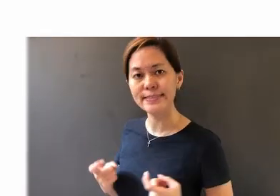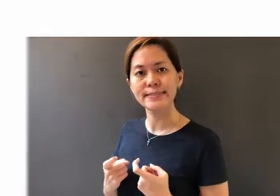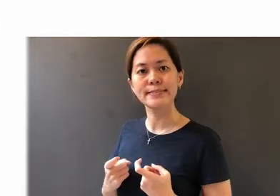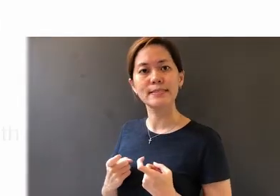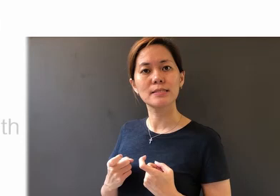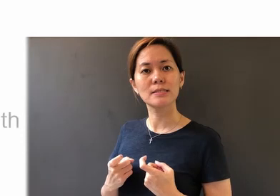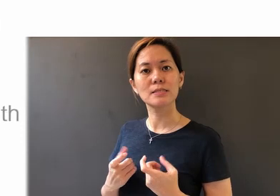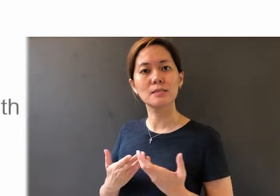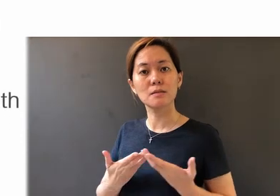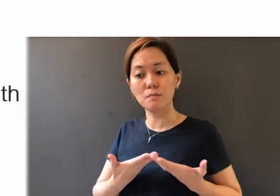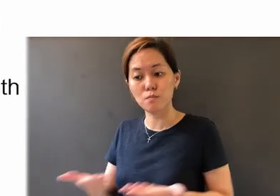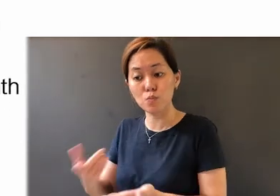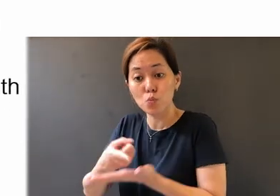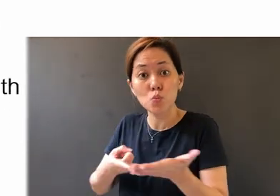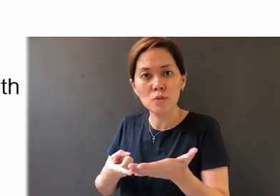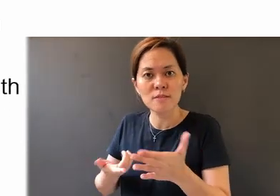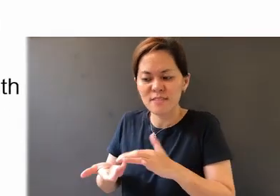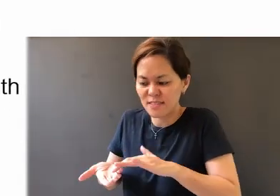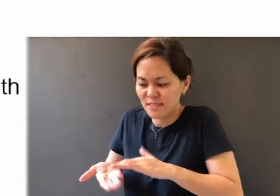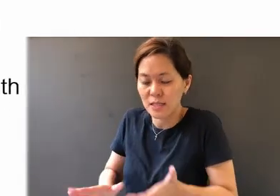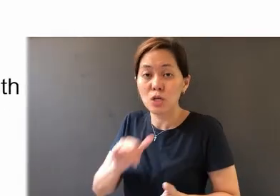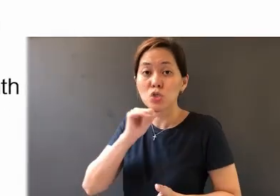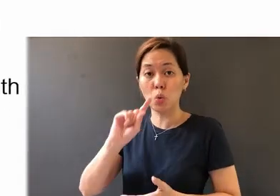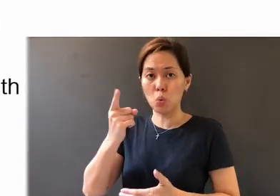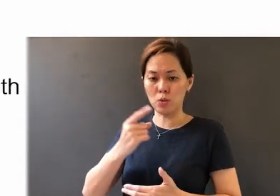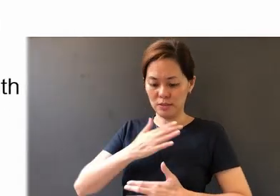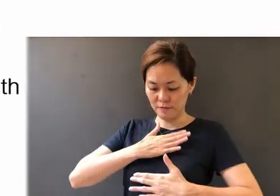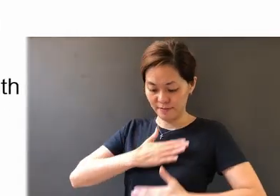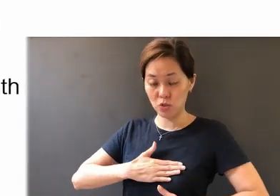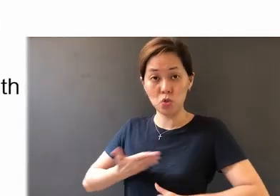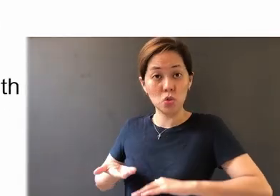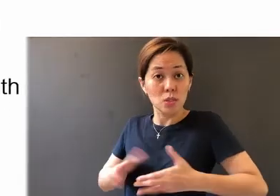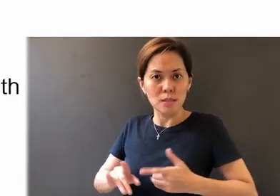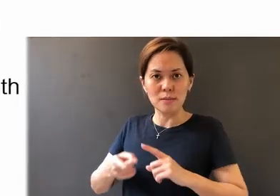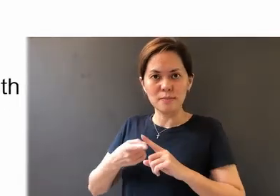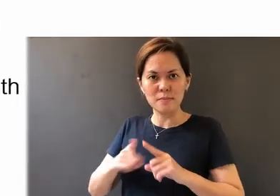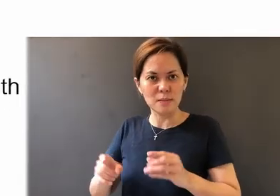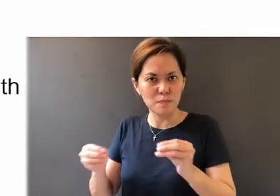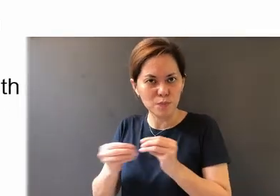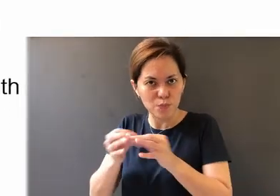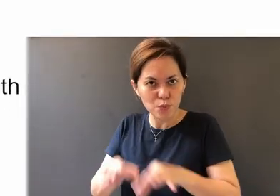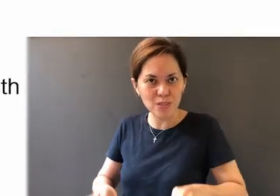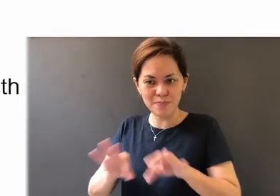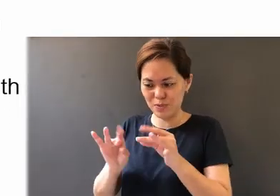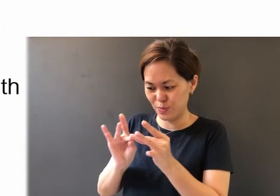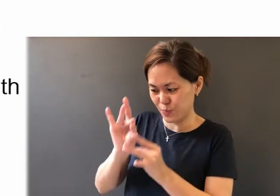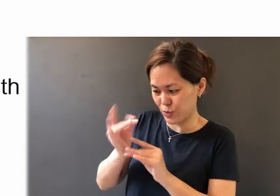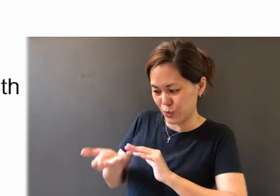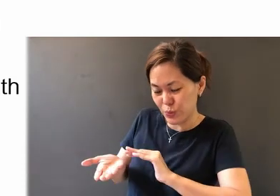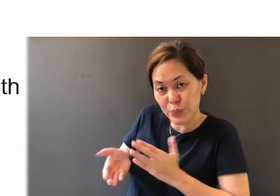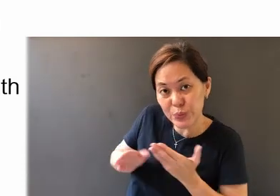about death. Not just physical death, but more critical - spiritual death,